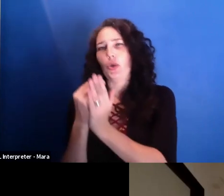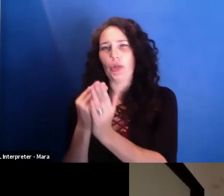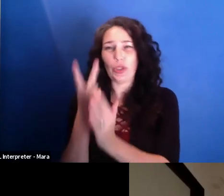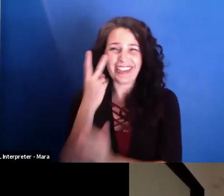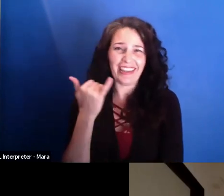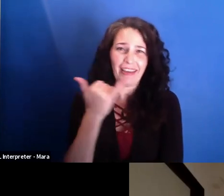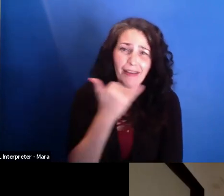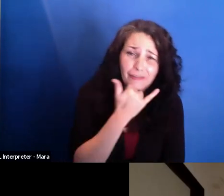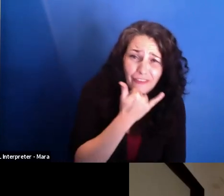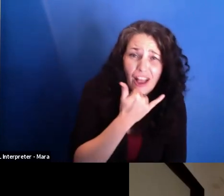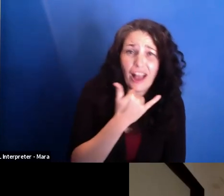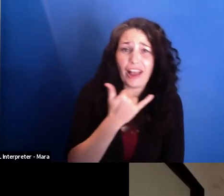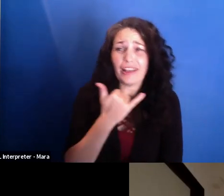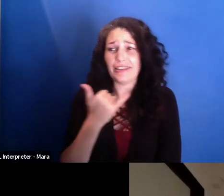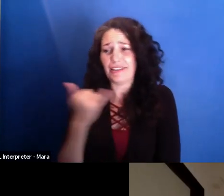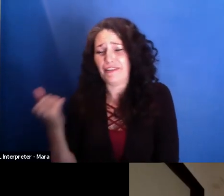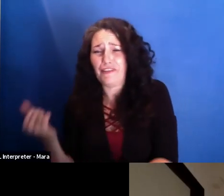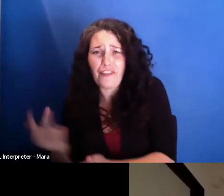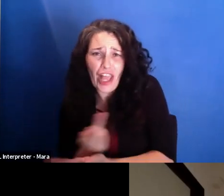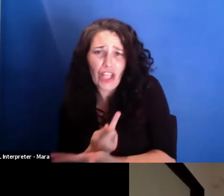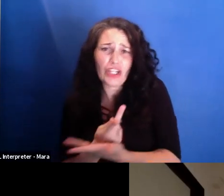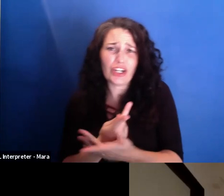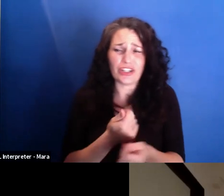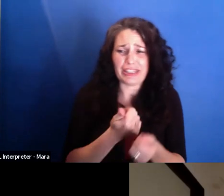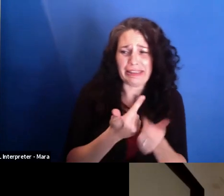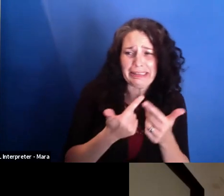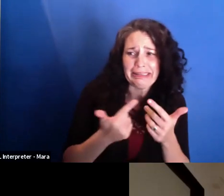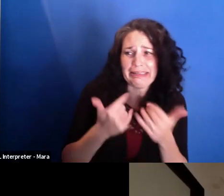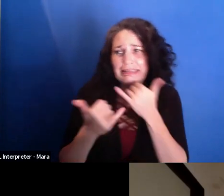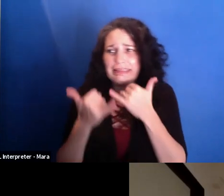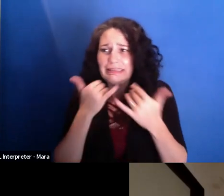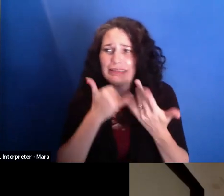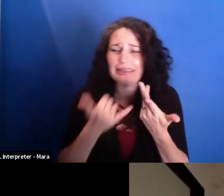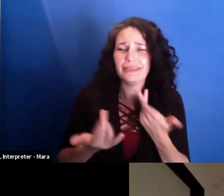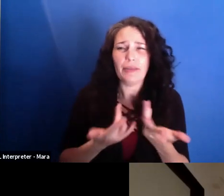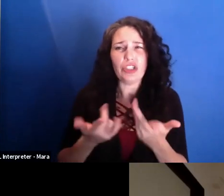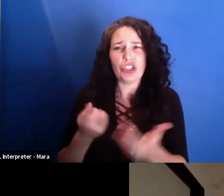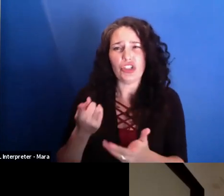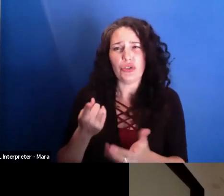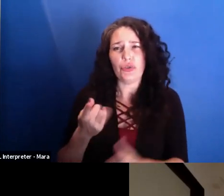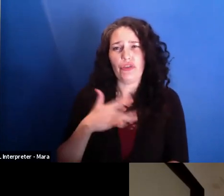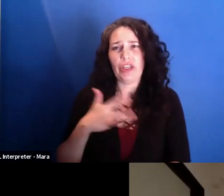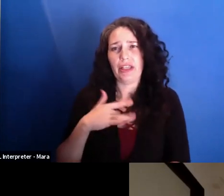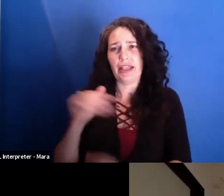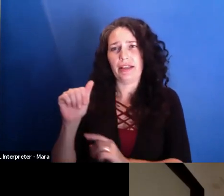it's going to be recorded-- with either of them, were there ever-- did you ever get the sense they were trying to ingratiate